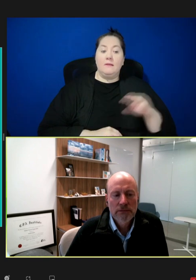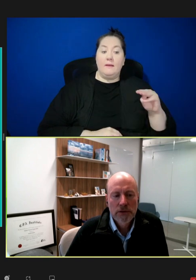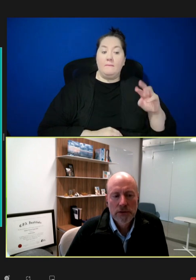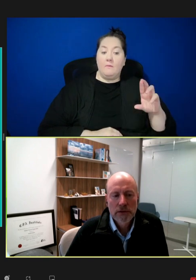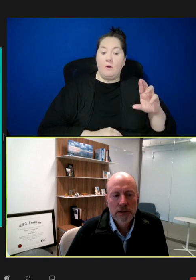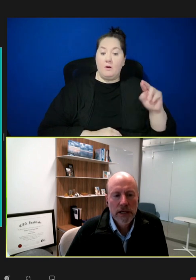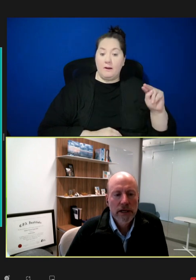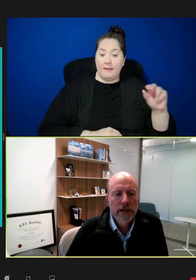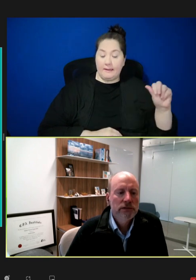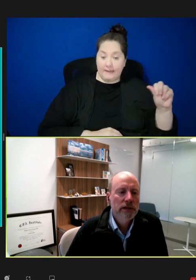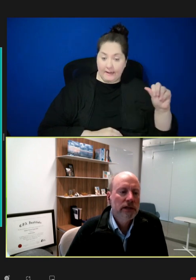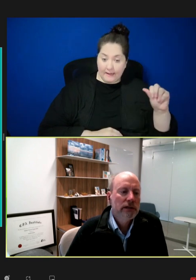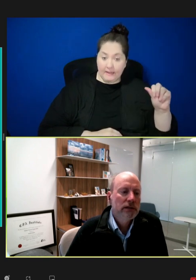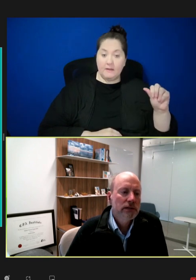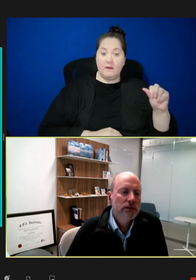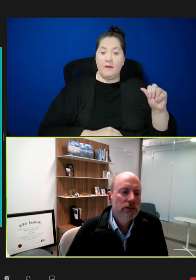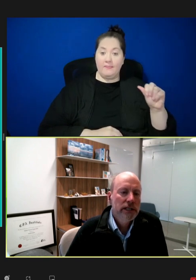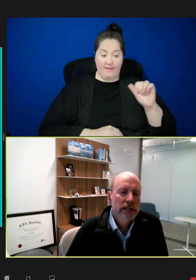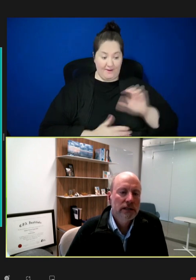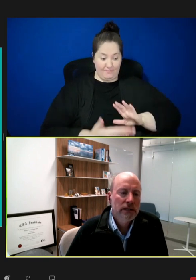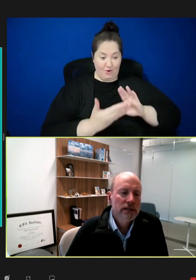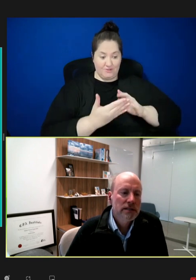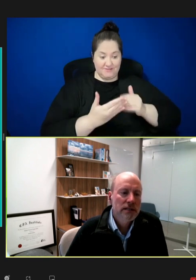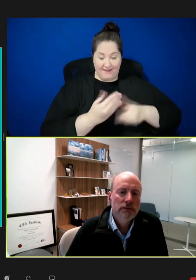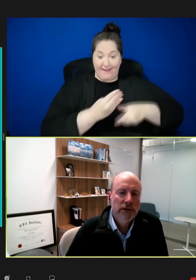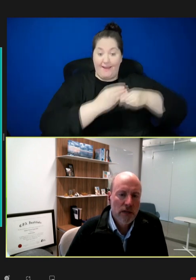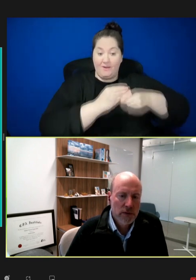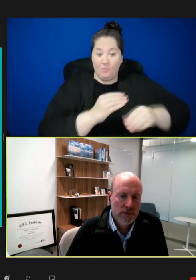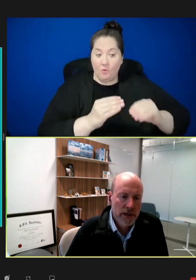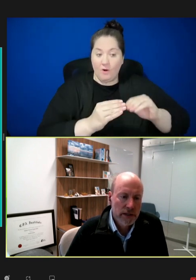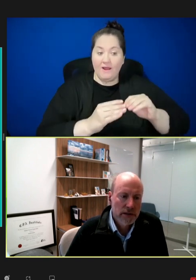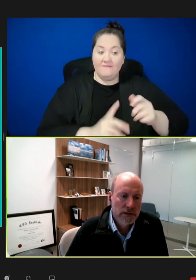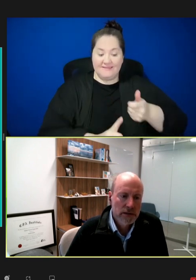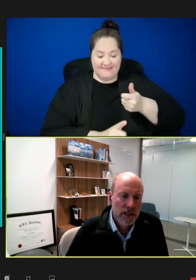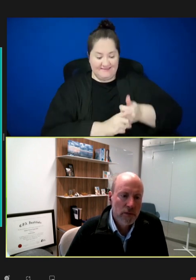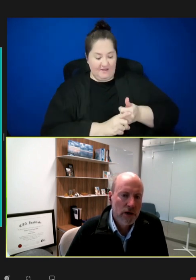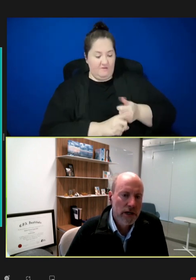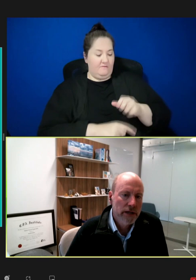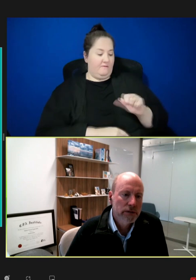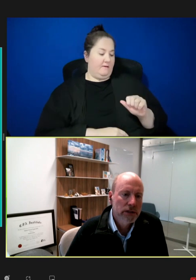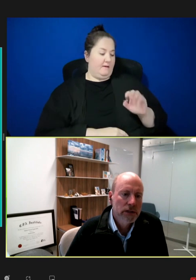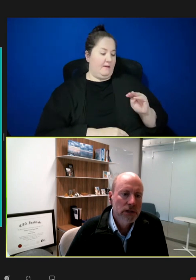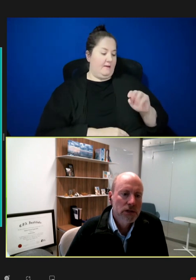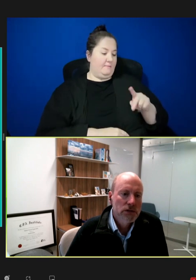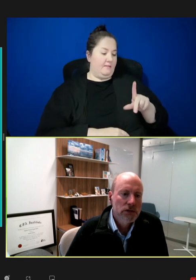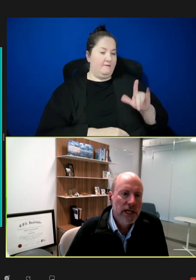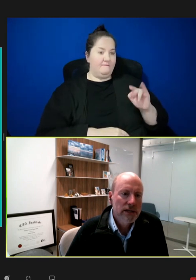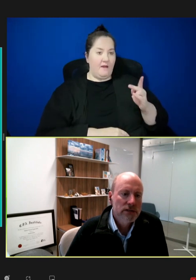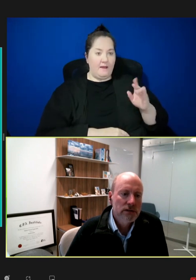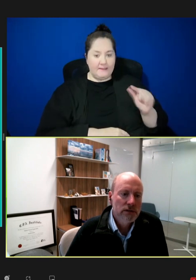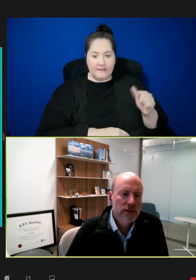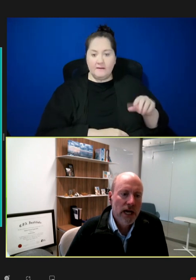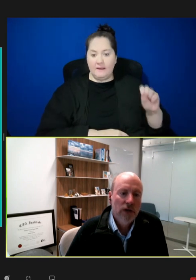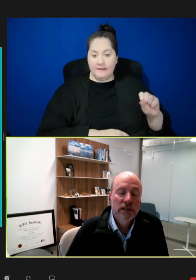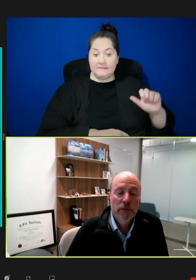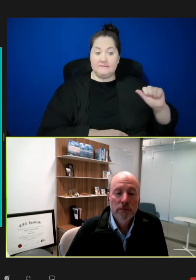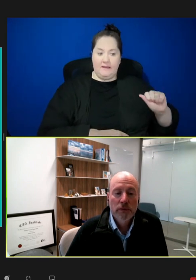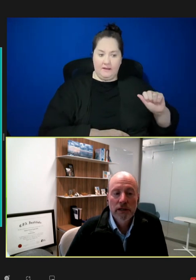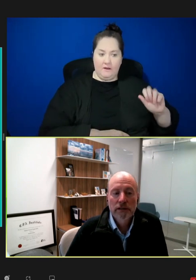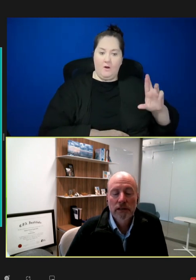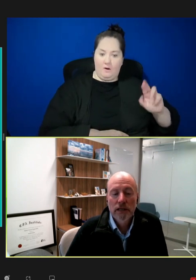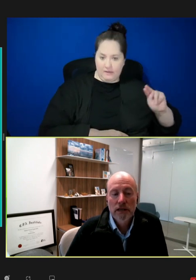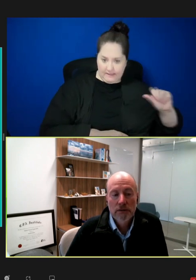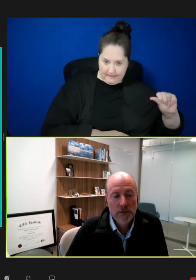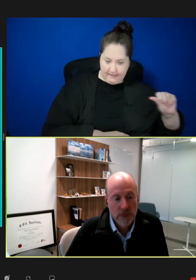further and creating self-amplifying mRNA. So, that is now in the pipeline